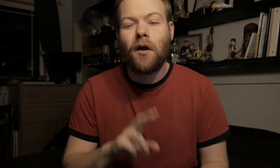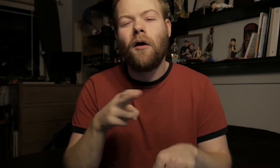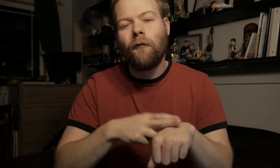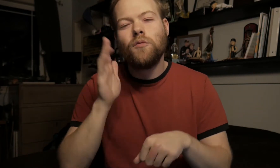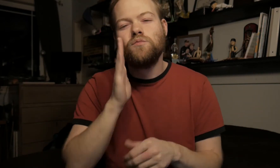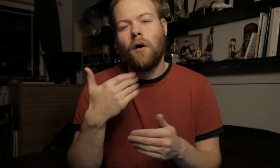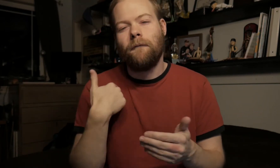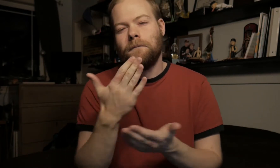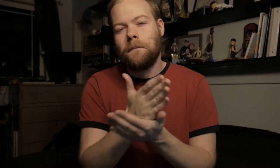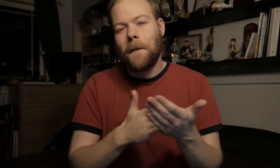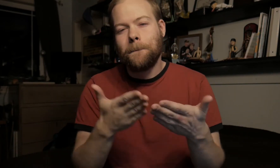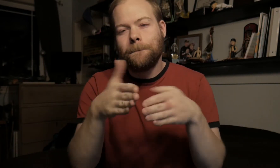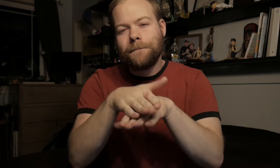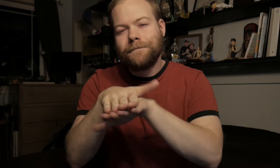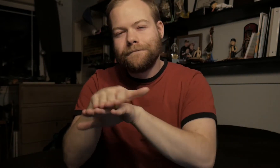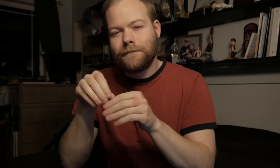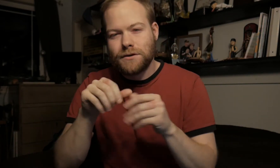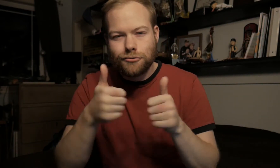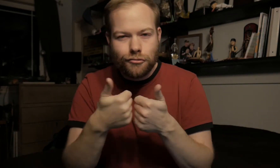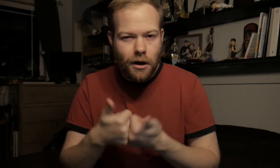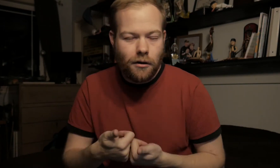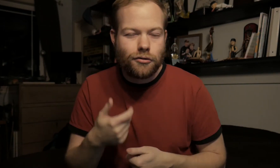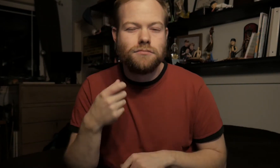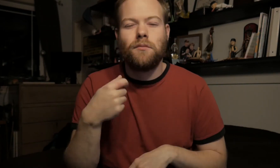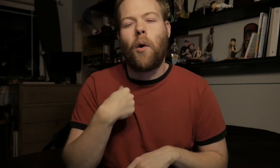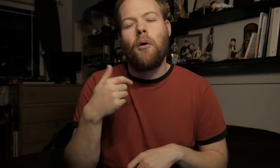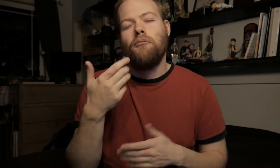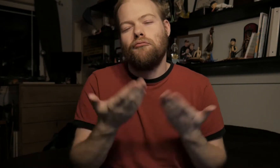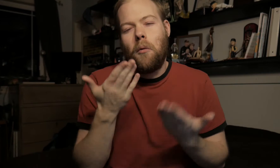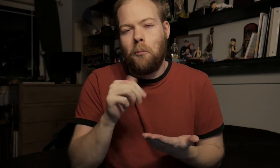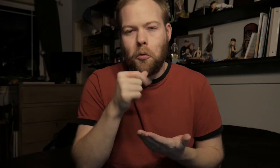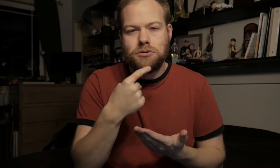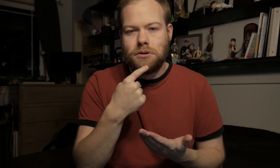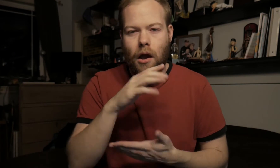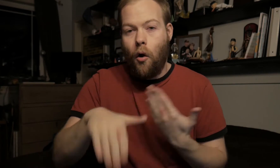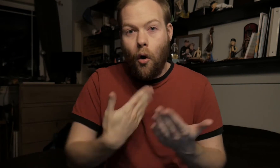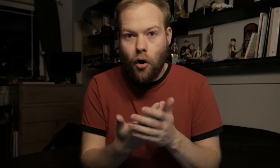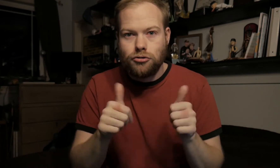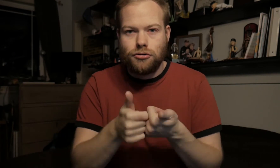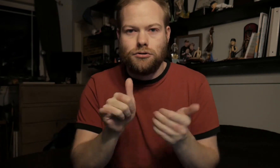Of course, there will be some overlap in the challenges so I may not say all of the challenges